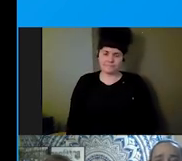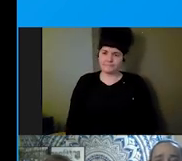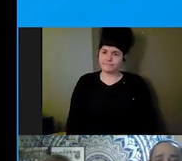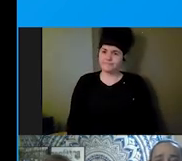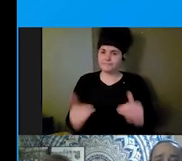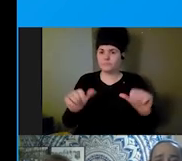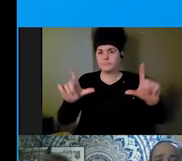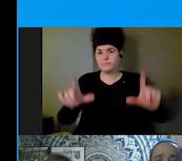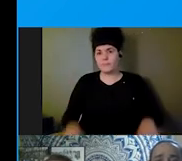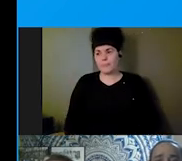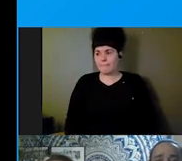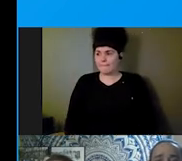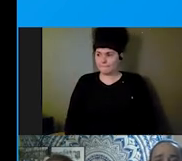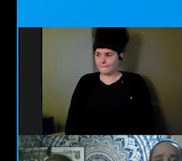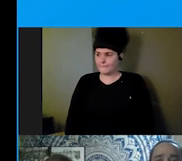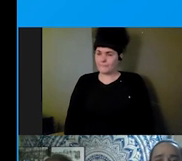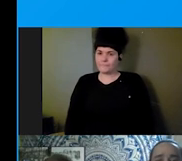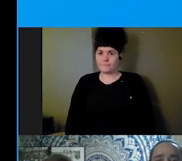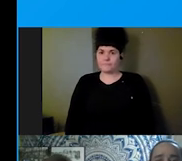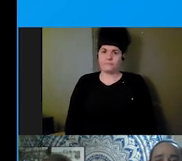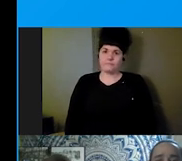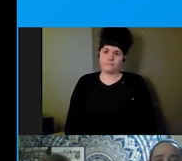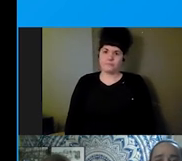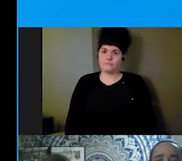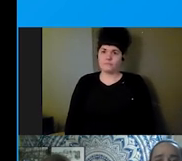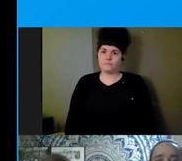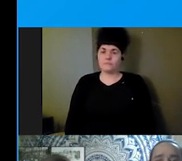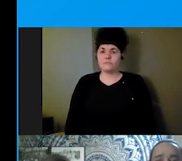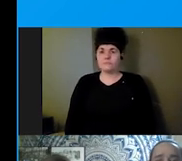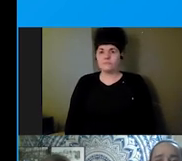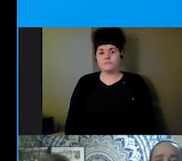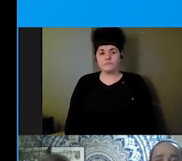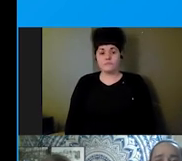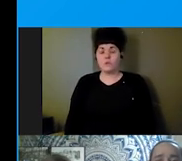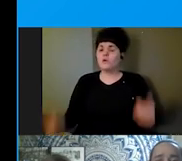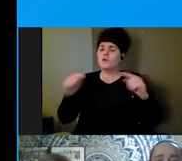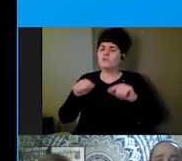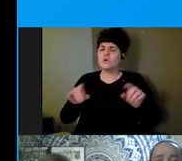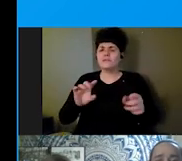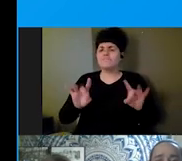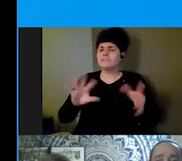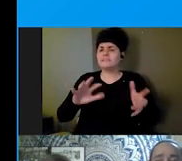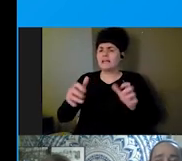The way this plays out during disasters and how the medical model leads to institutionalization during